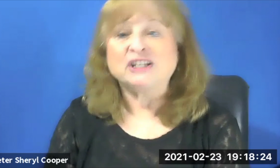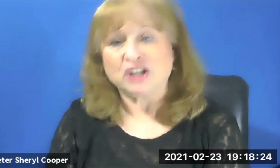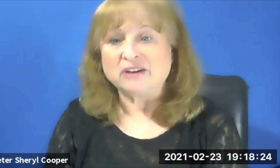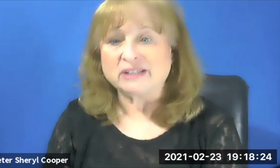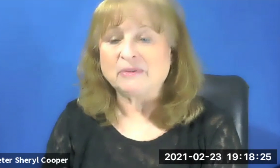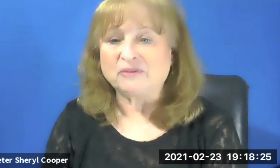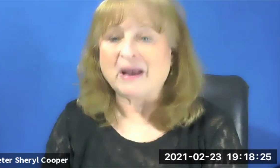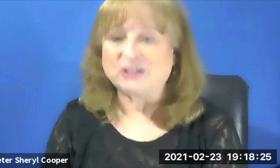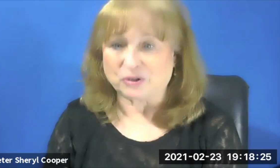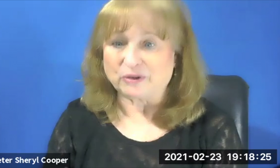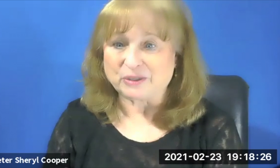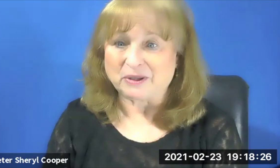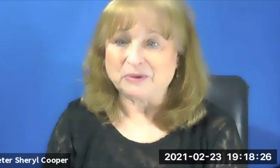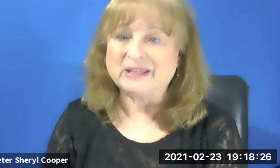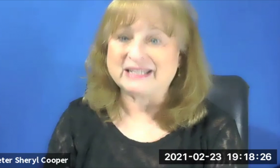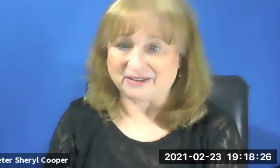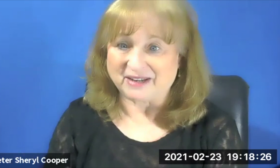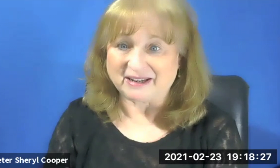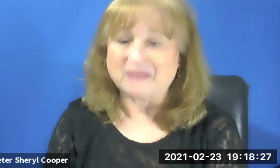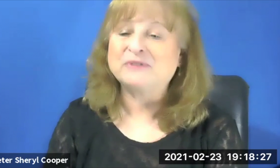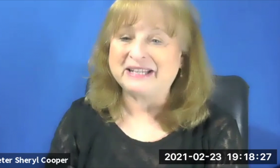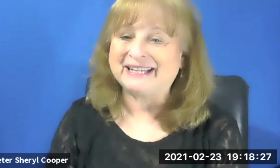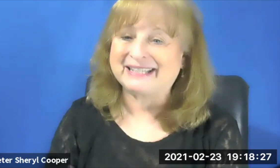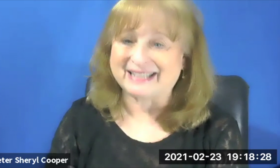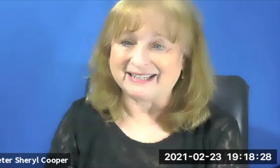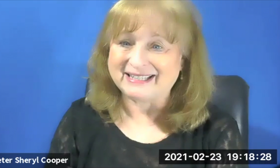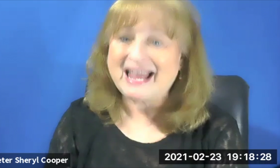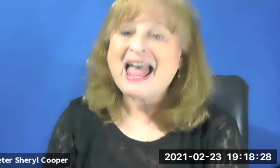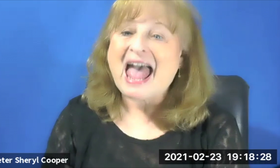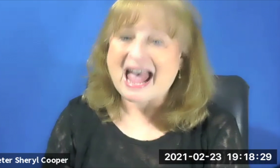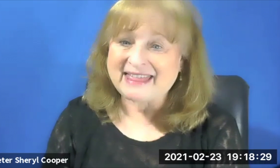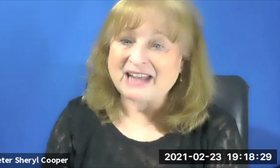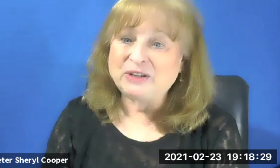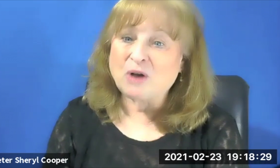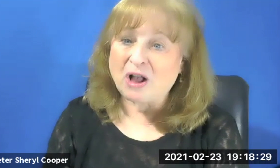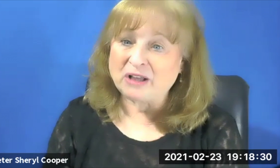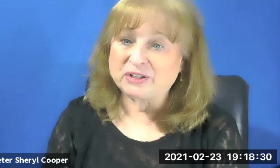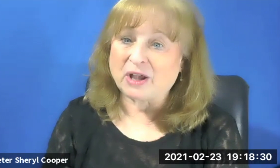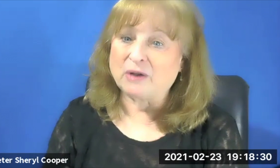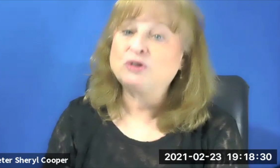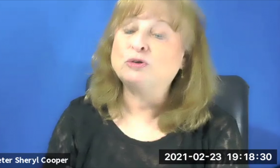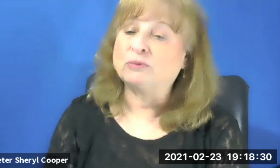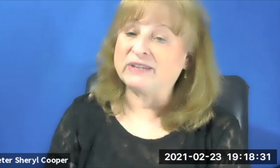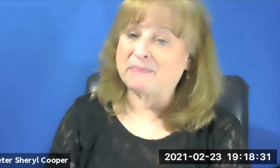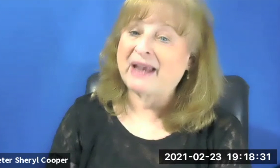share some of my stories with you this evening. I'm really excited . And thank you also to Respect